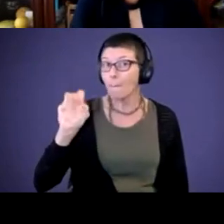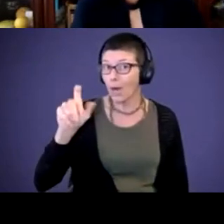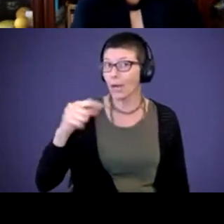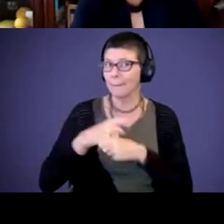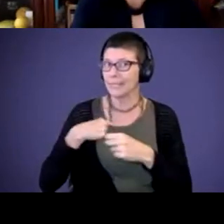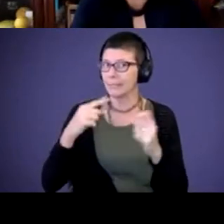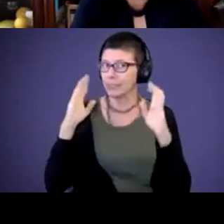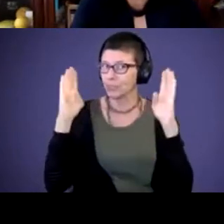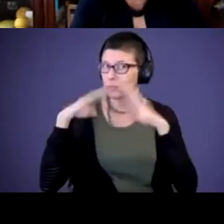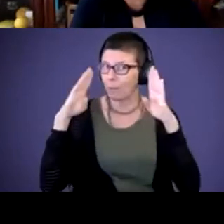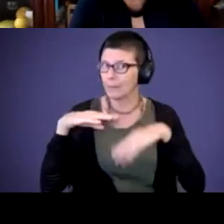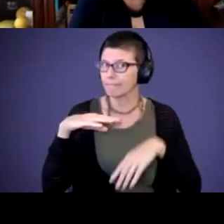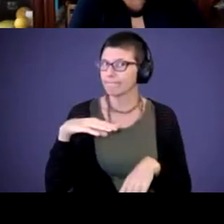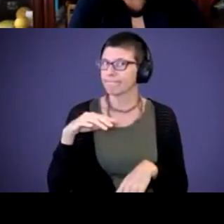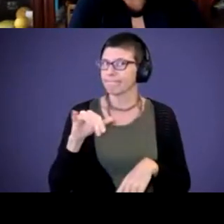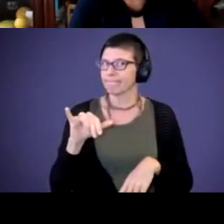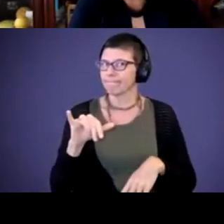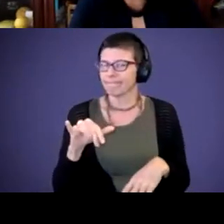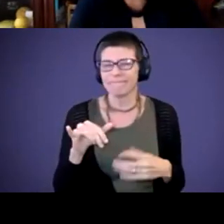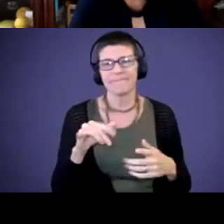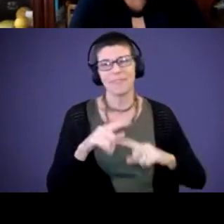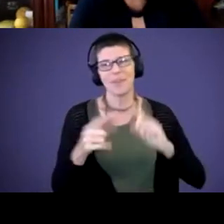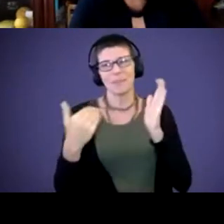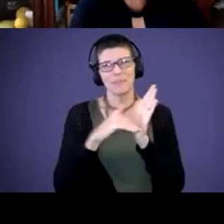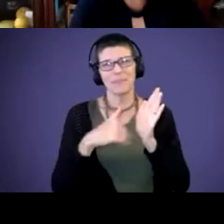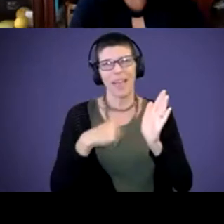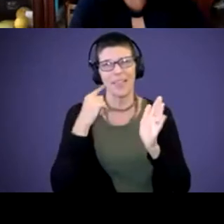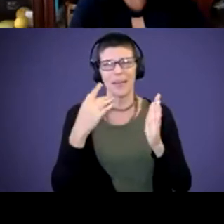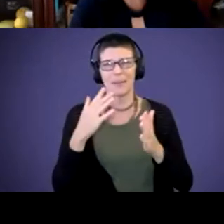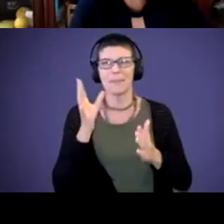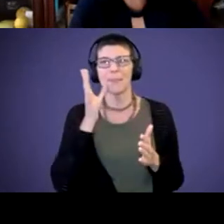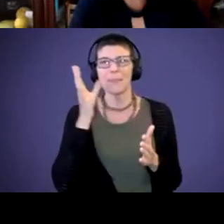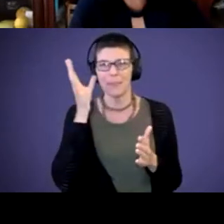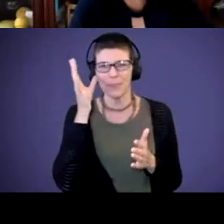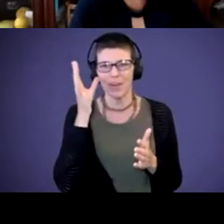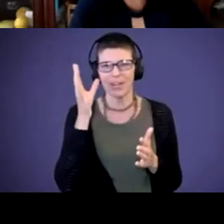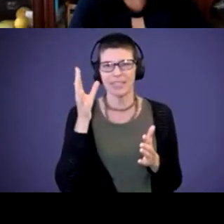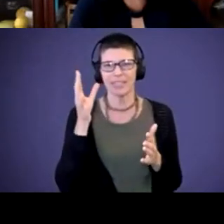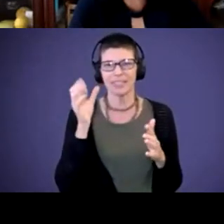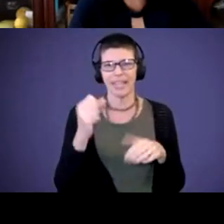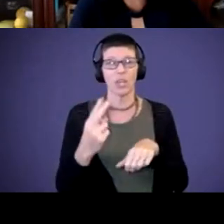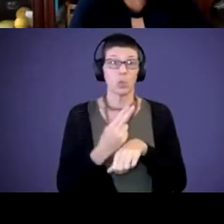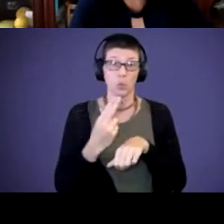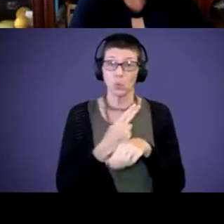things like that again, I think parents can use what they're learning with ASL,